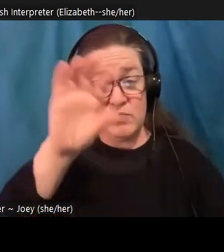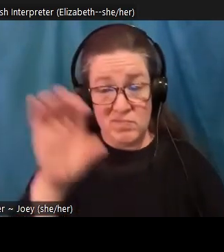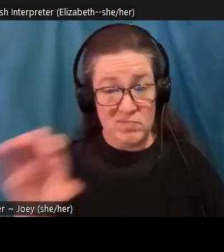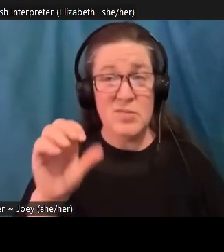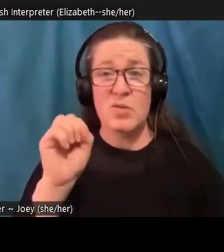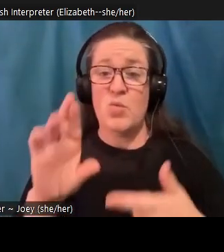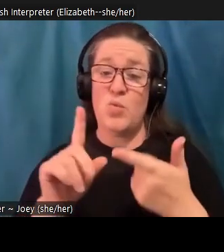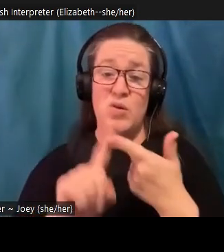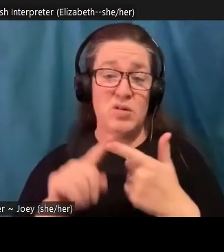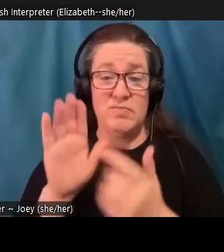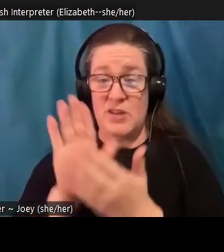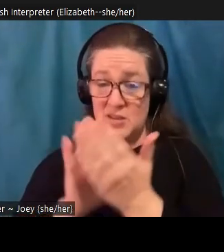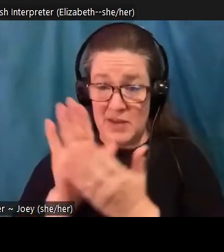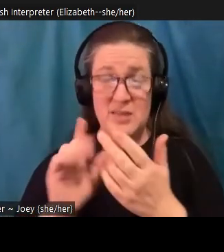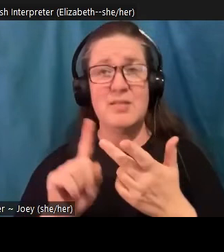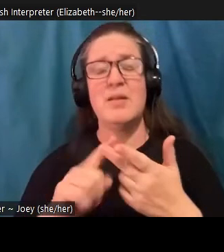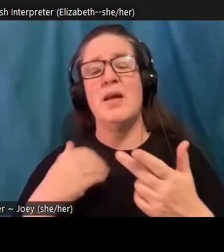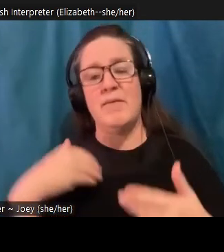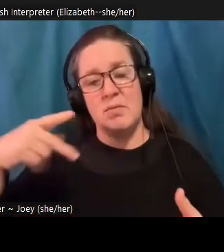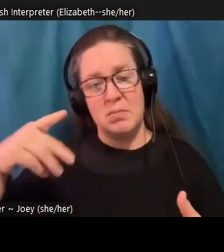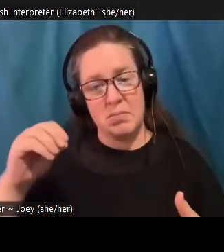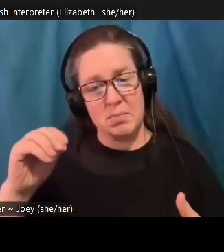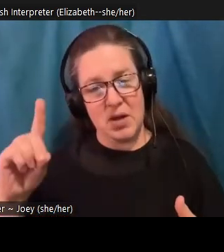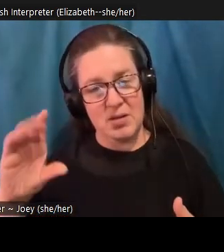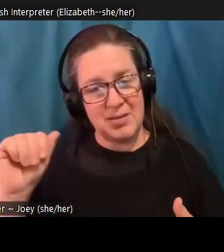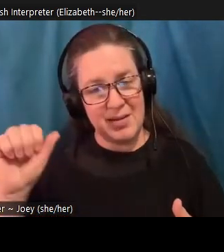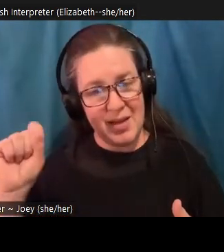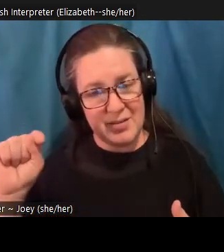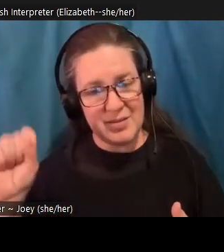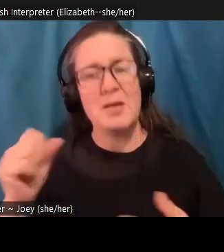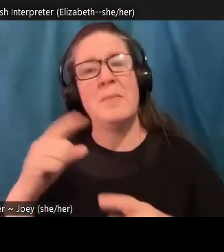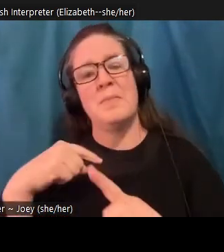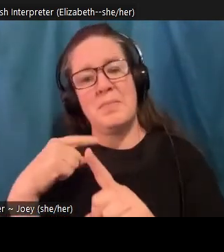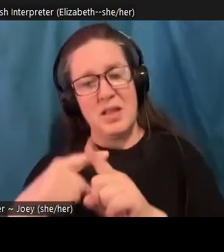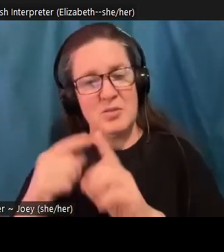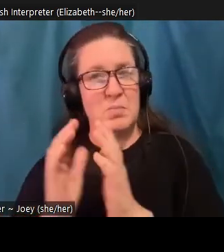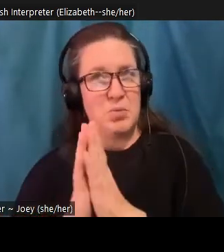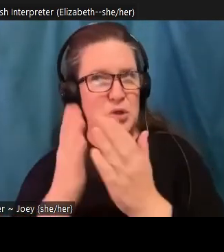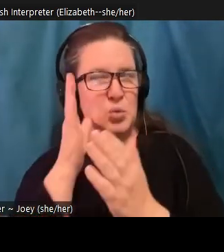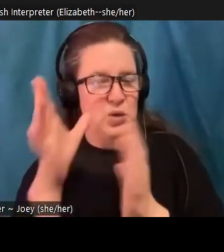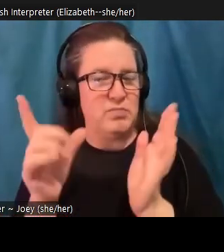coming out with publications and books as well. So I would start with the good grief network. And then they have a resources page